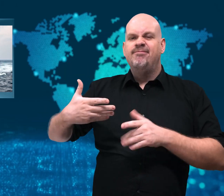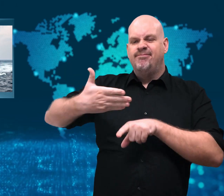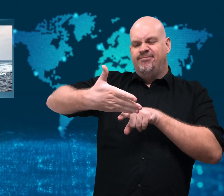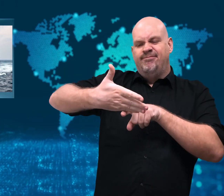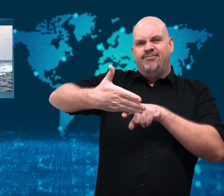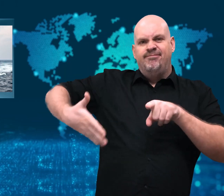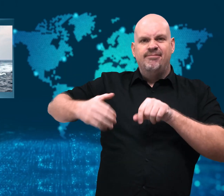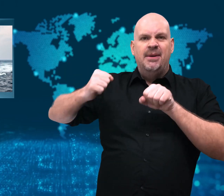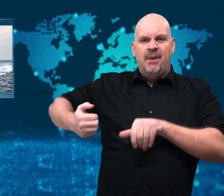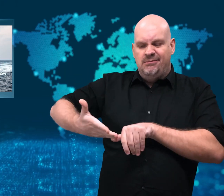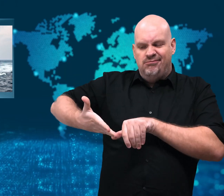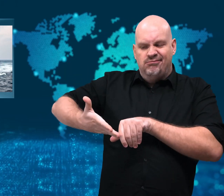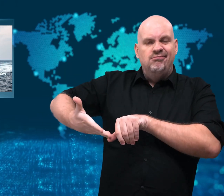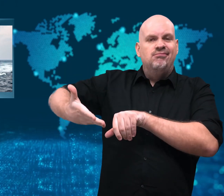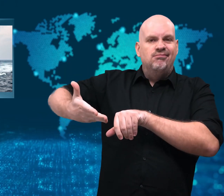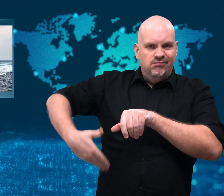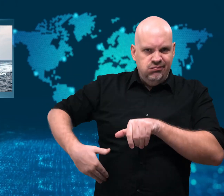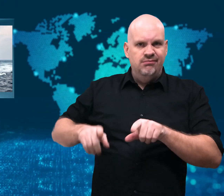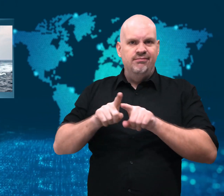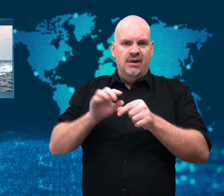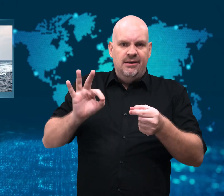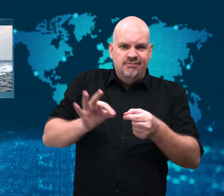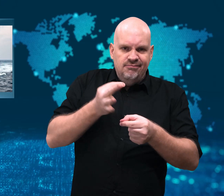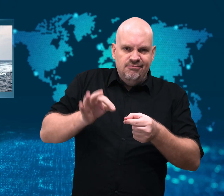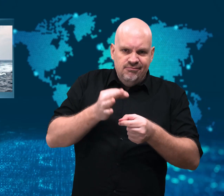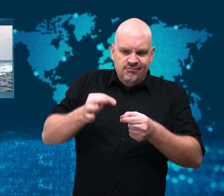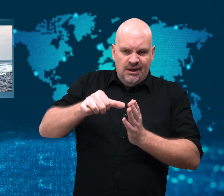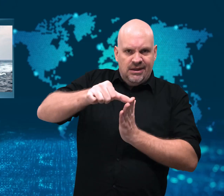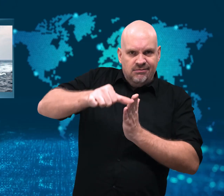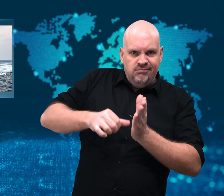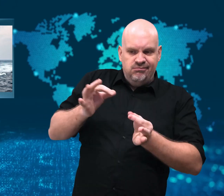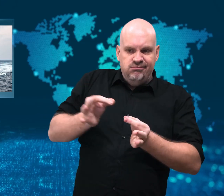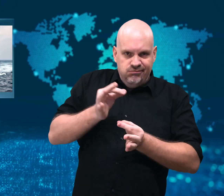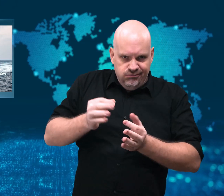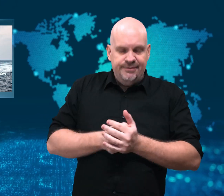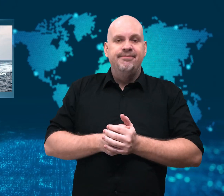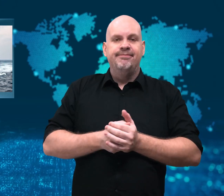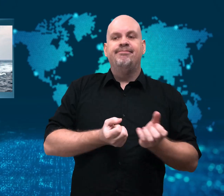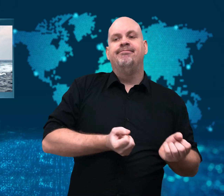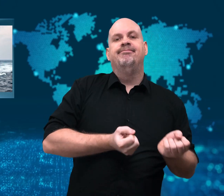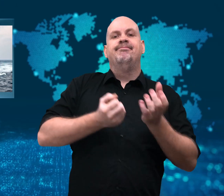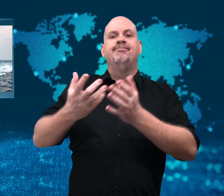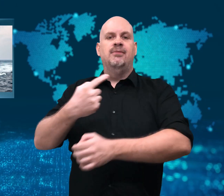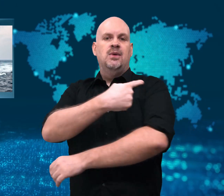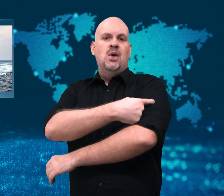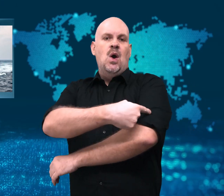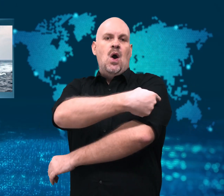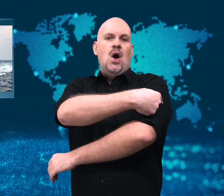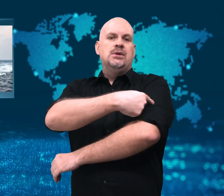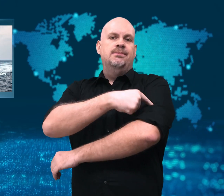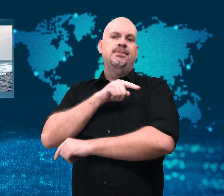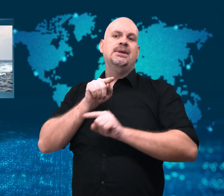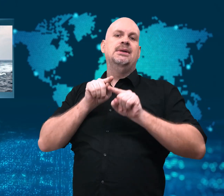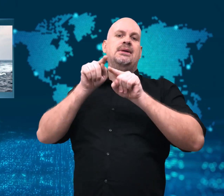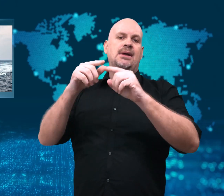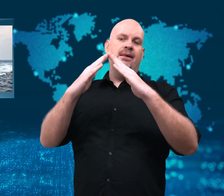while on the boat and was then moved to a hospital in Ghana.